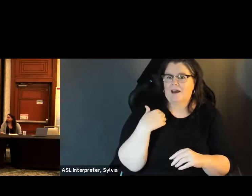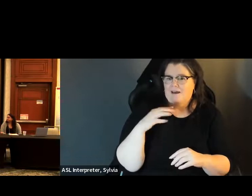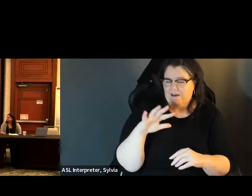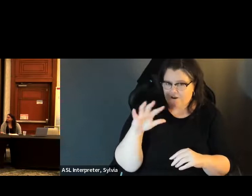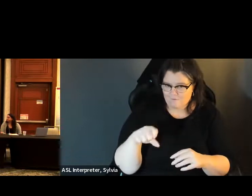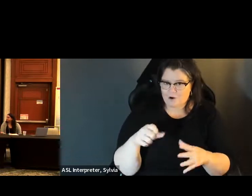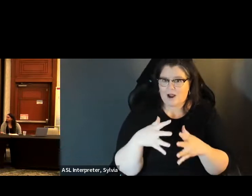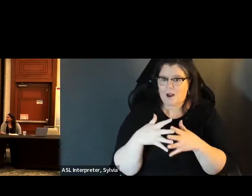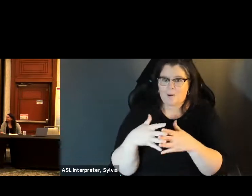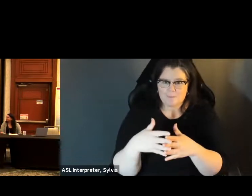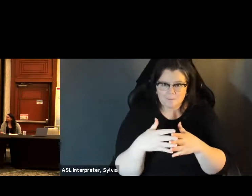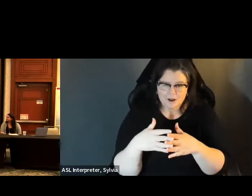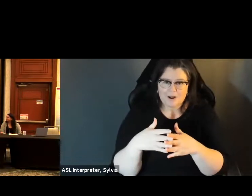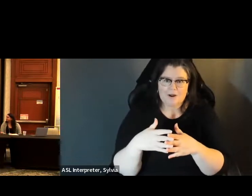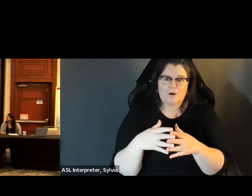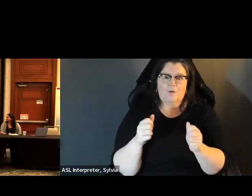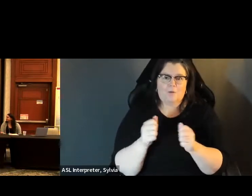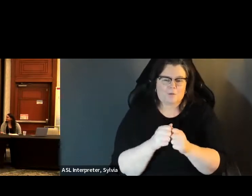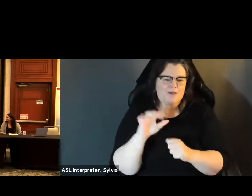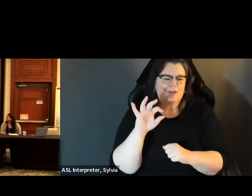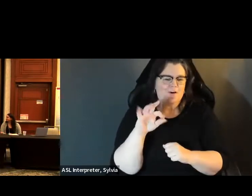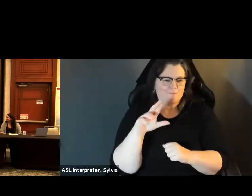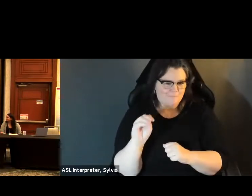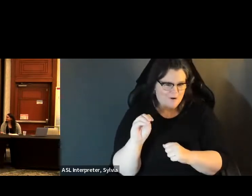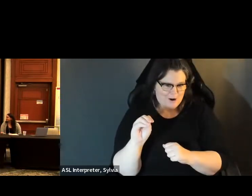» Hello. My name is Cecile Scoon. I'm an African- American woman with kind of a